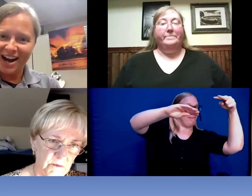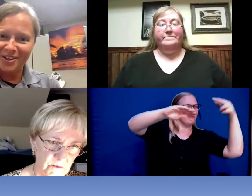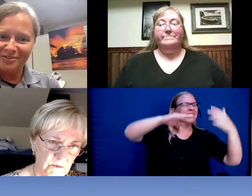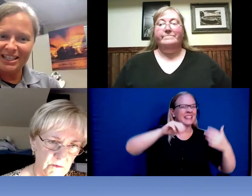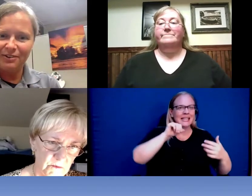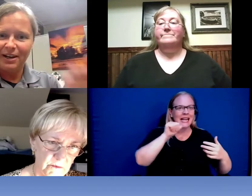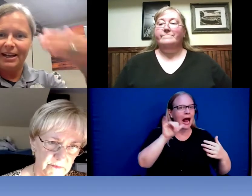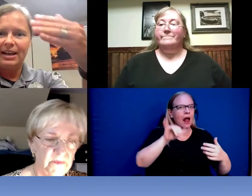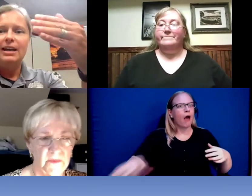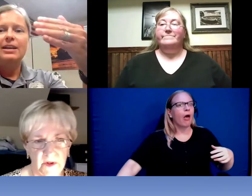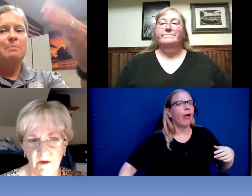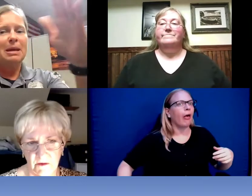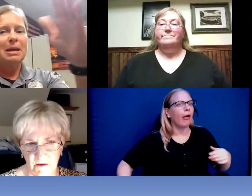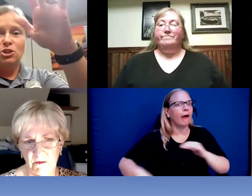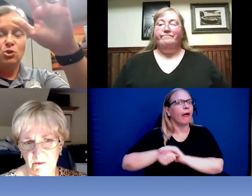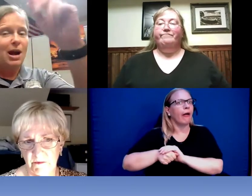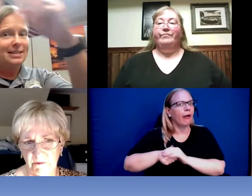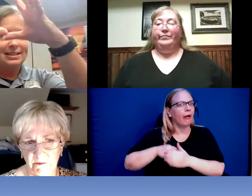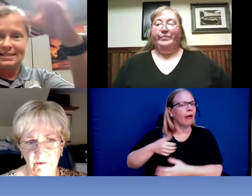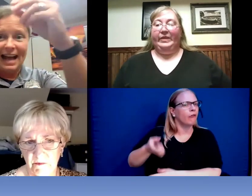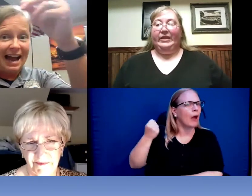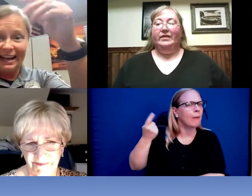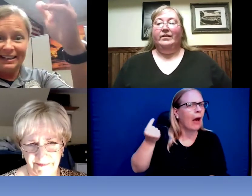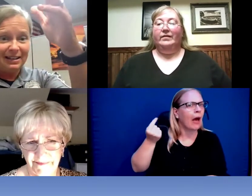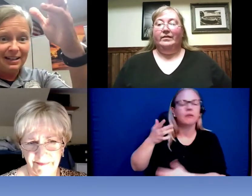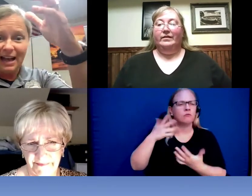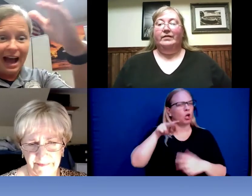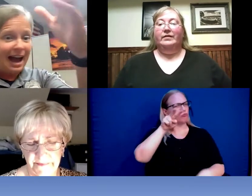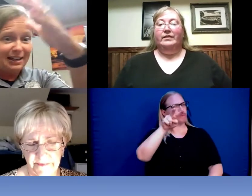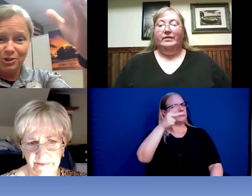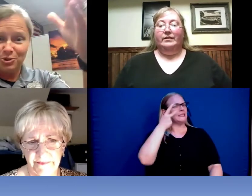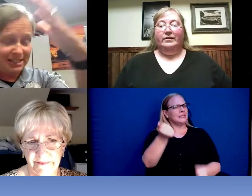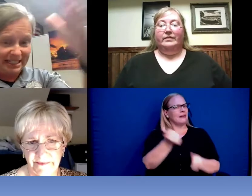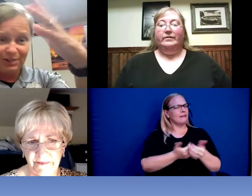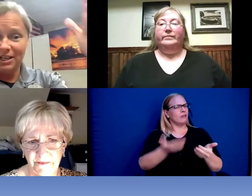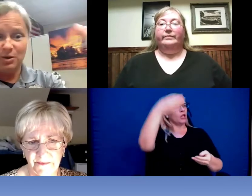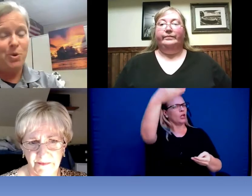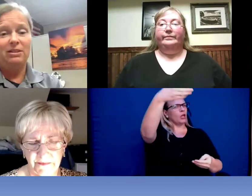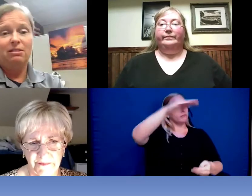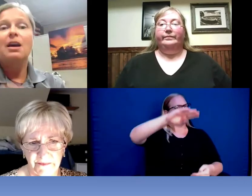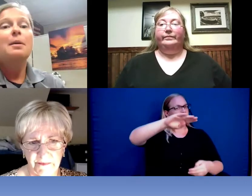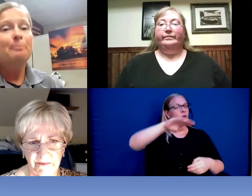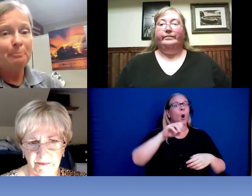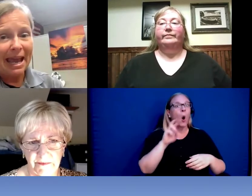hard of hearing. Maybe to try to sign on your steering wheel